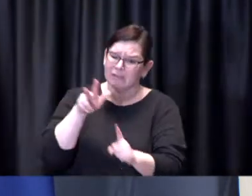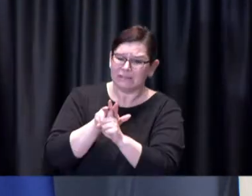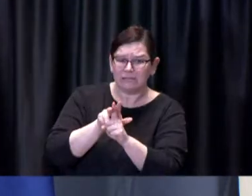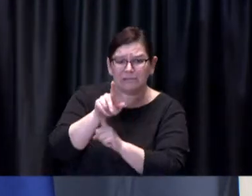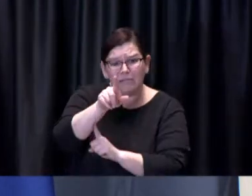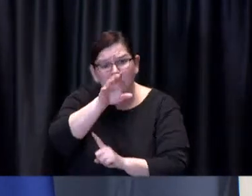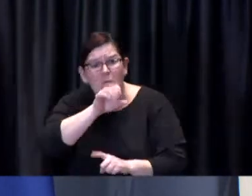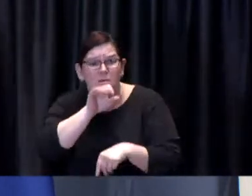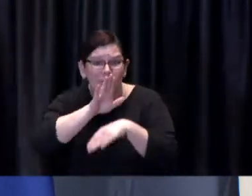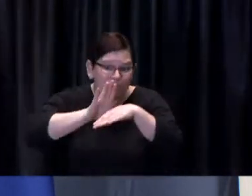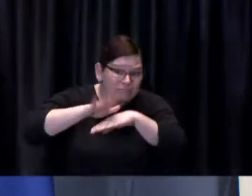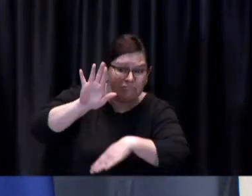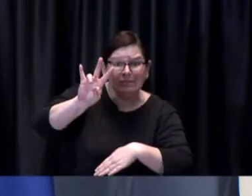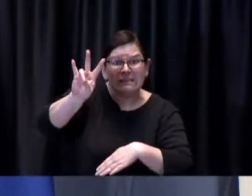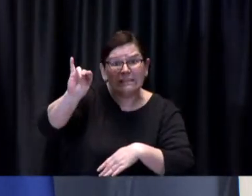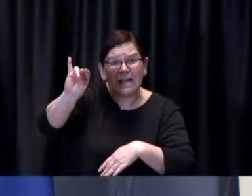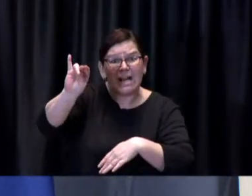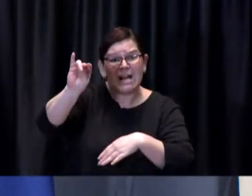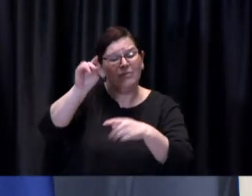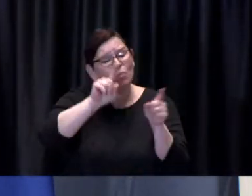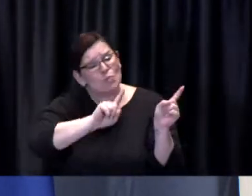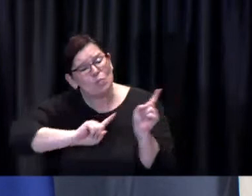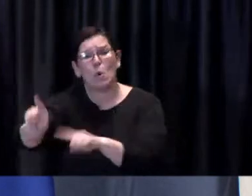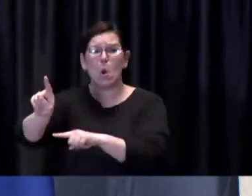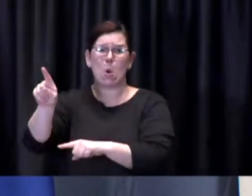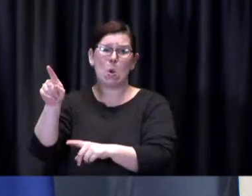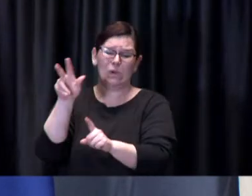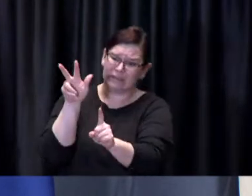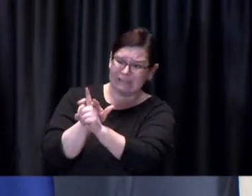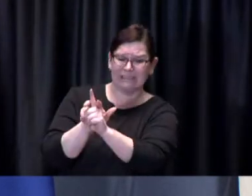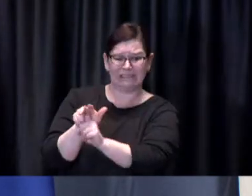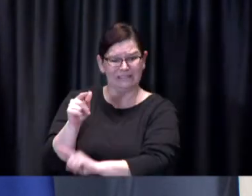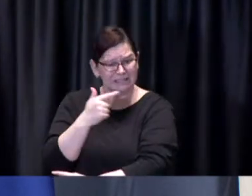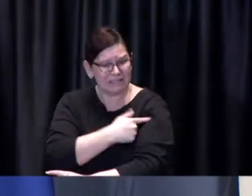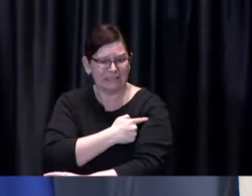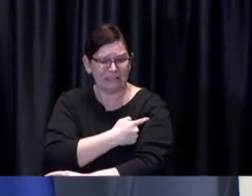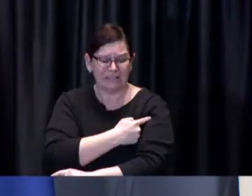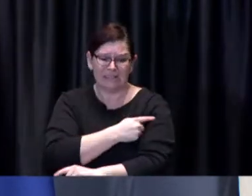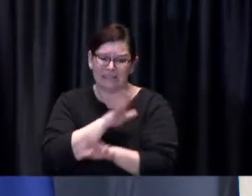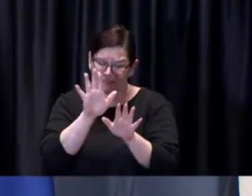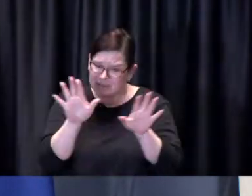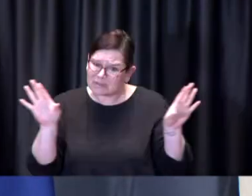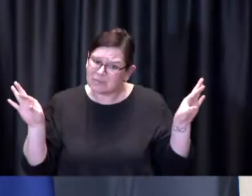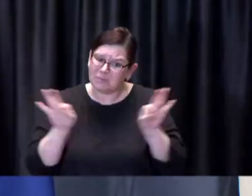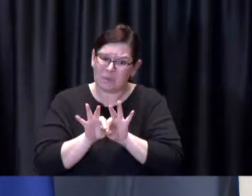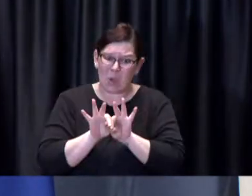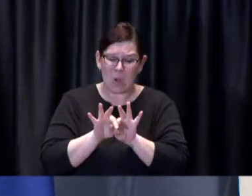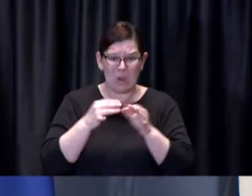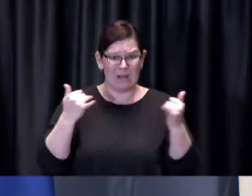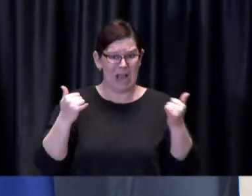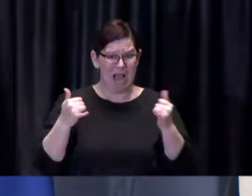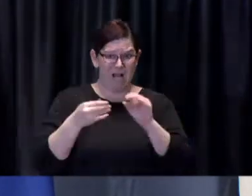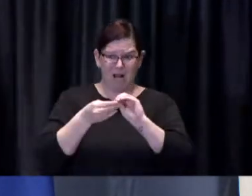As Dr. de Villa will detail in her report today, the COVID-19 cases are on the rise helped by the variants.